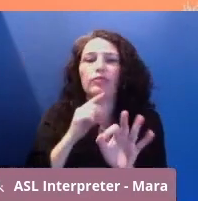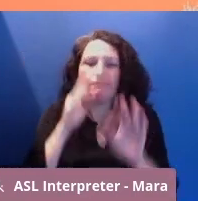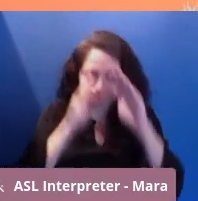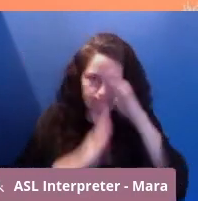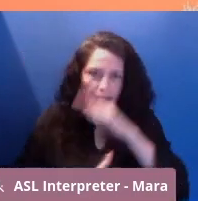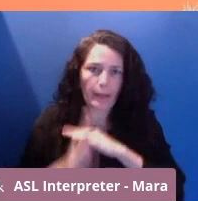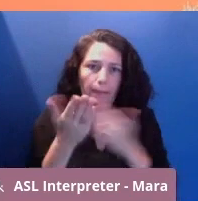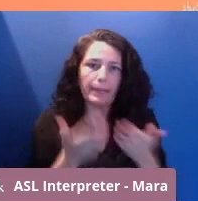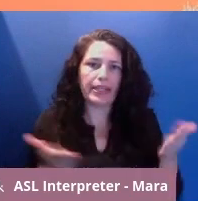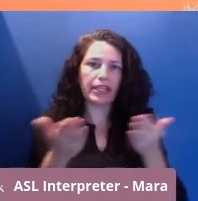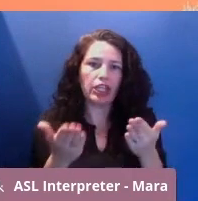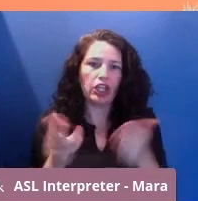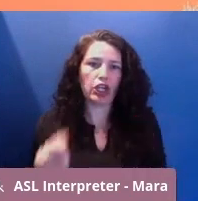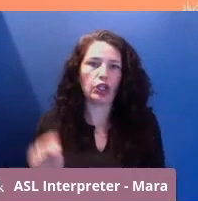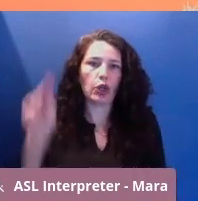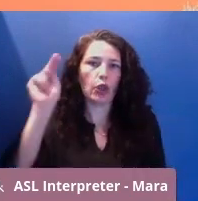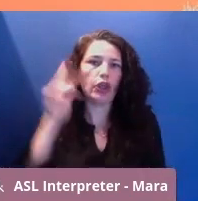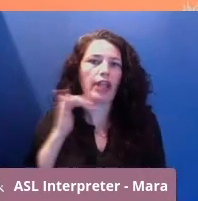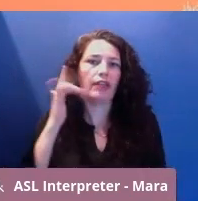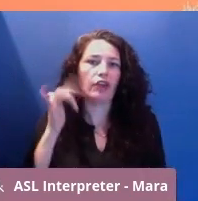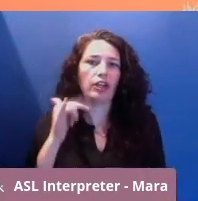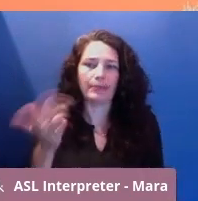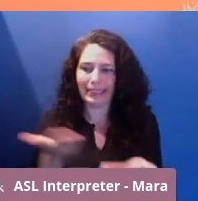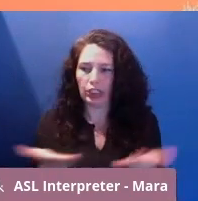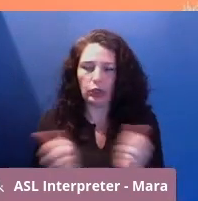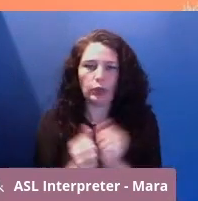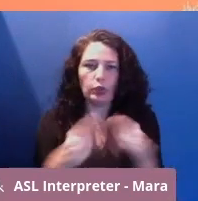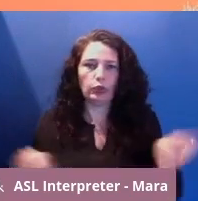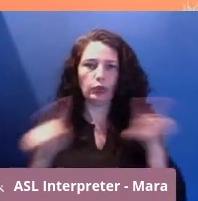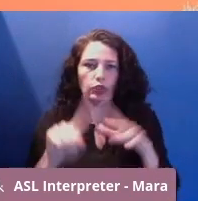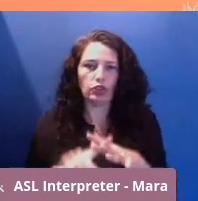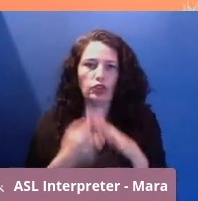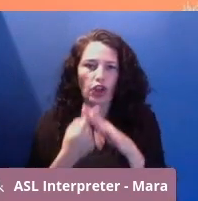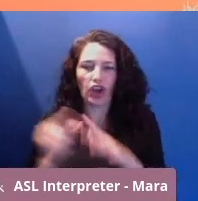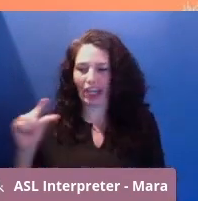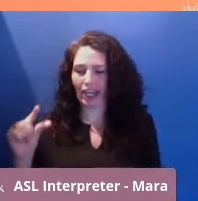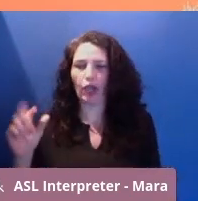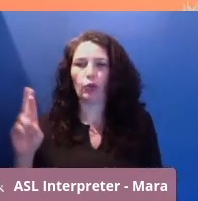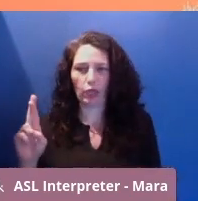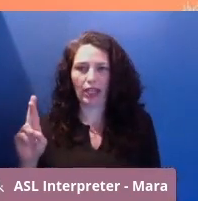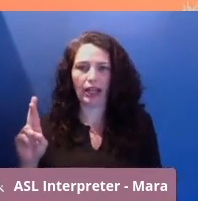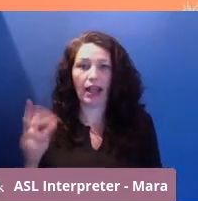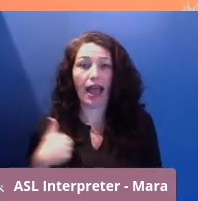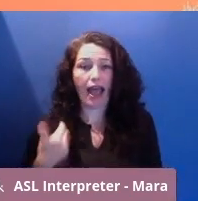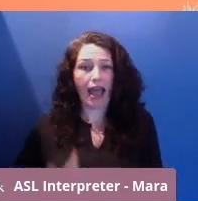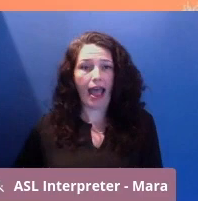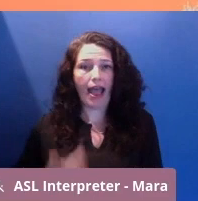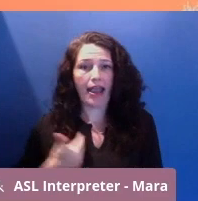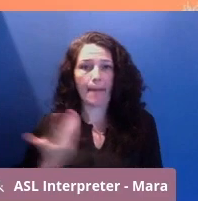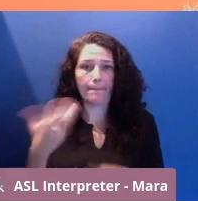here in Northern California to help kick off this year's Getting Real. I am in a living room.